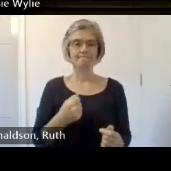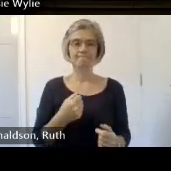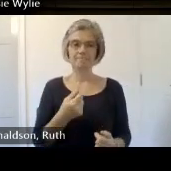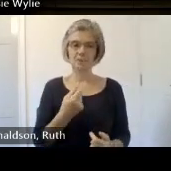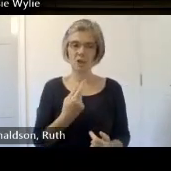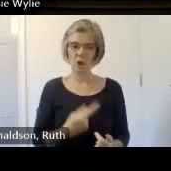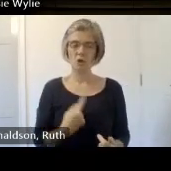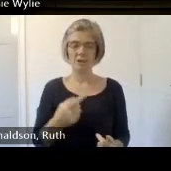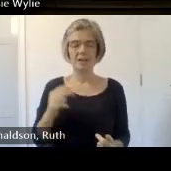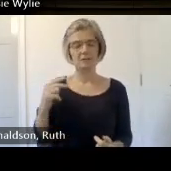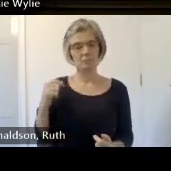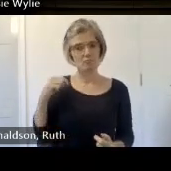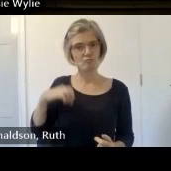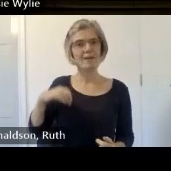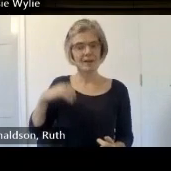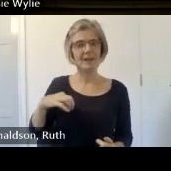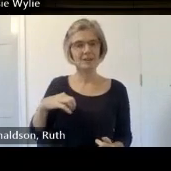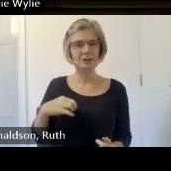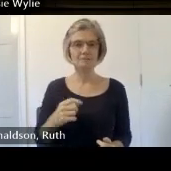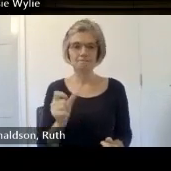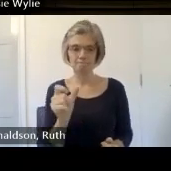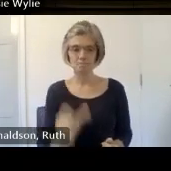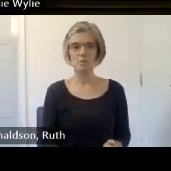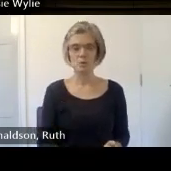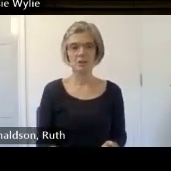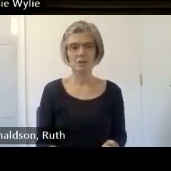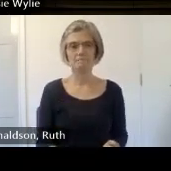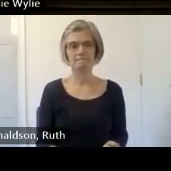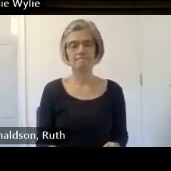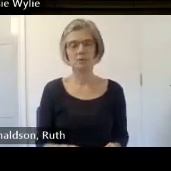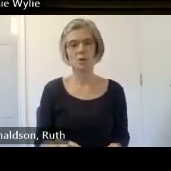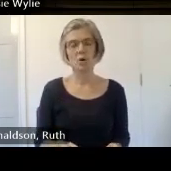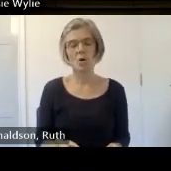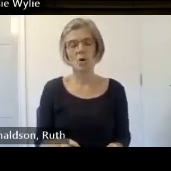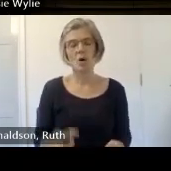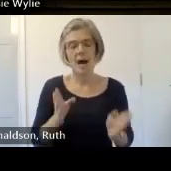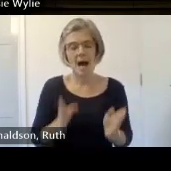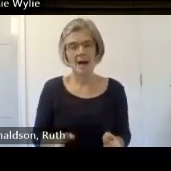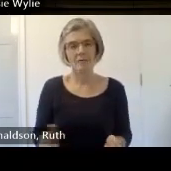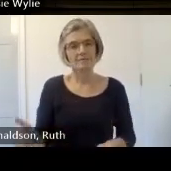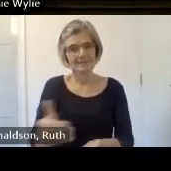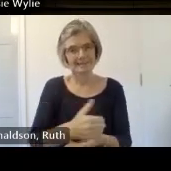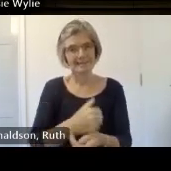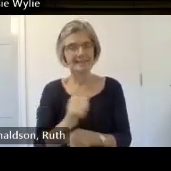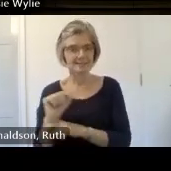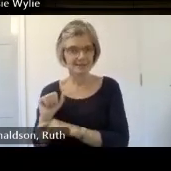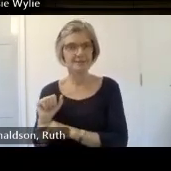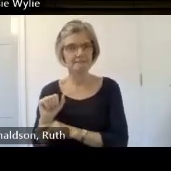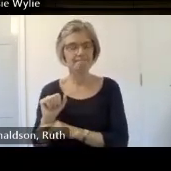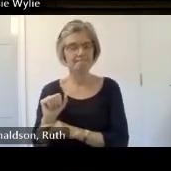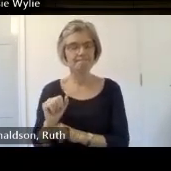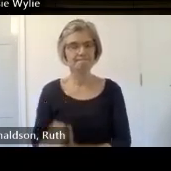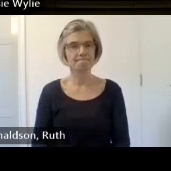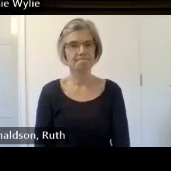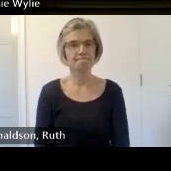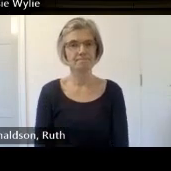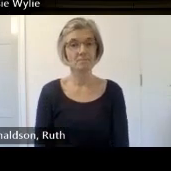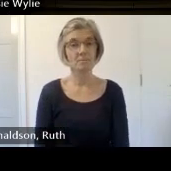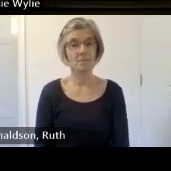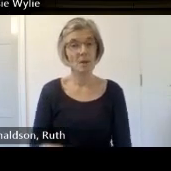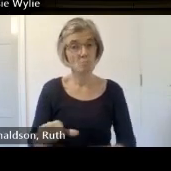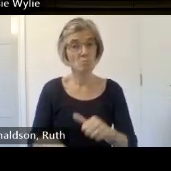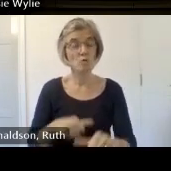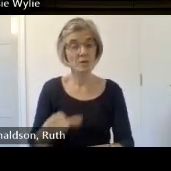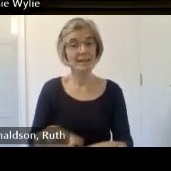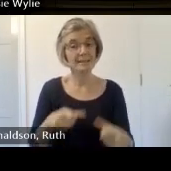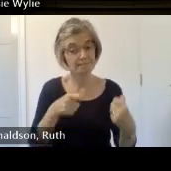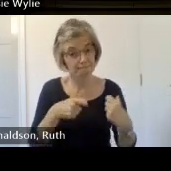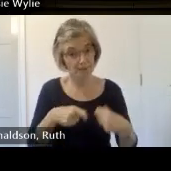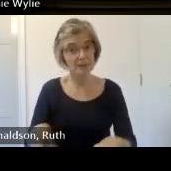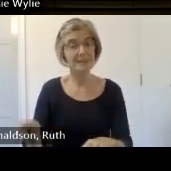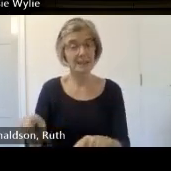in our our community and that is also ongoing um if we talking about ordering interviews and how